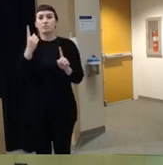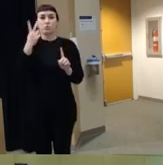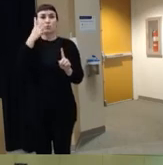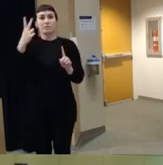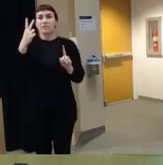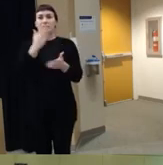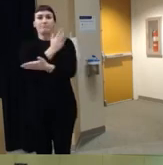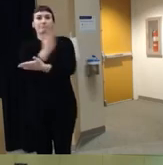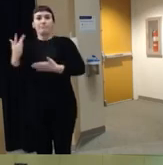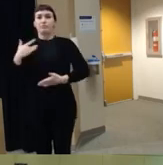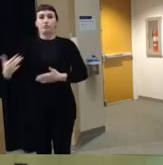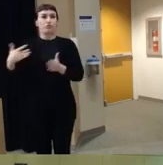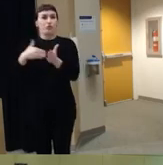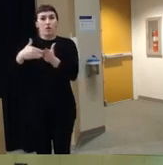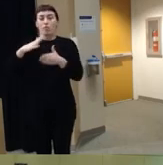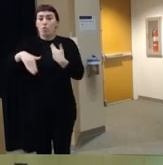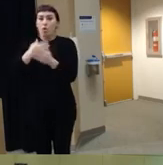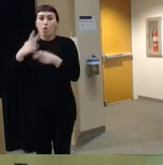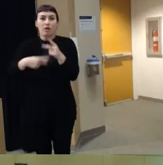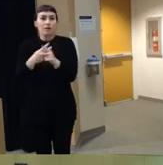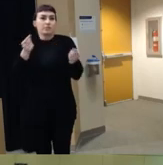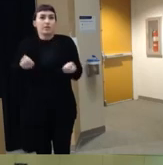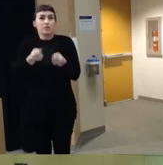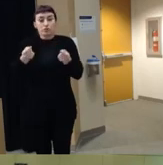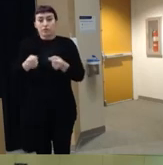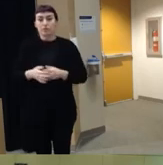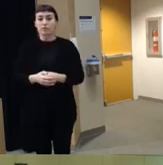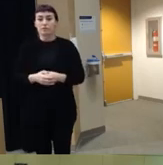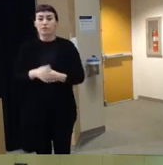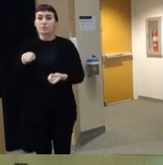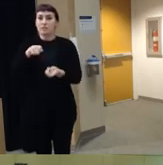frequently across all types of injury um but particularly when we're talking about firearm